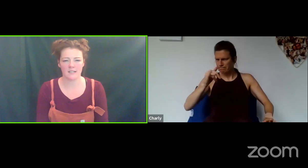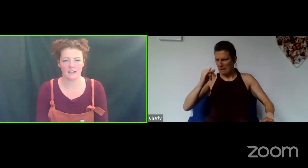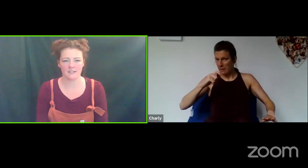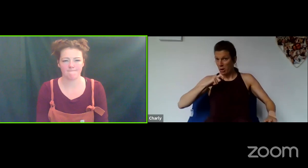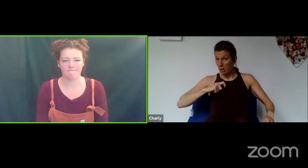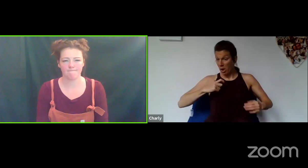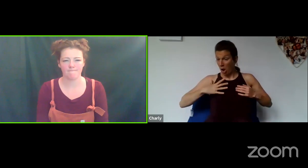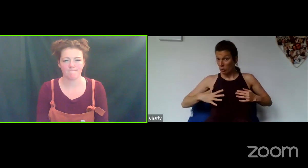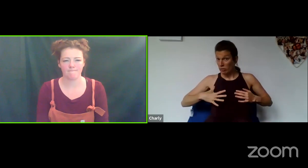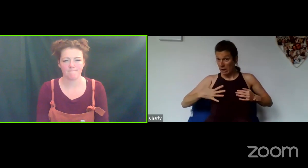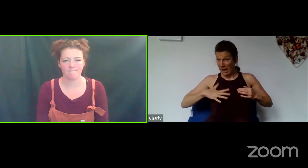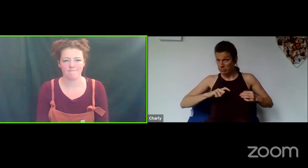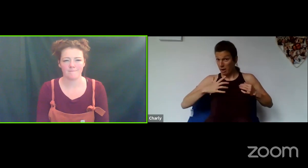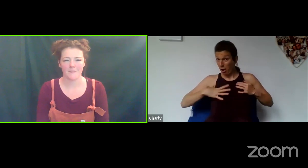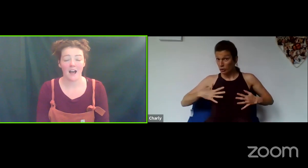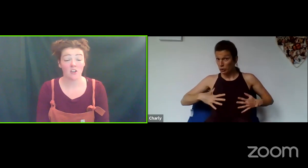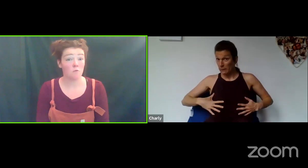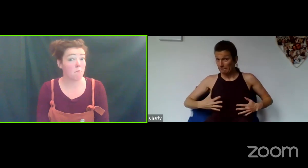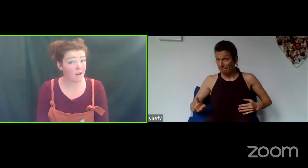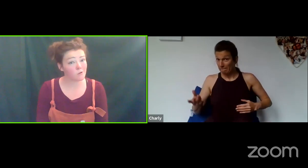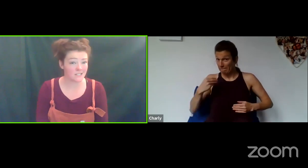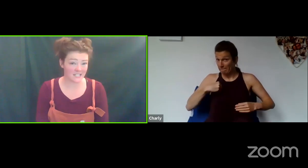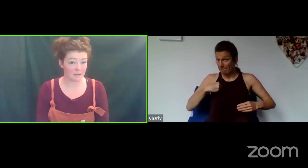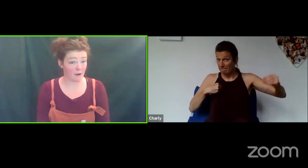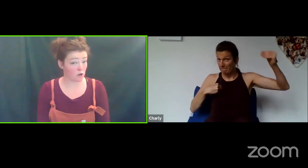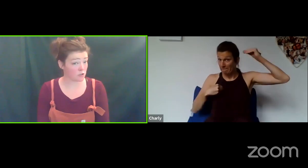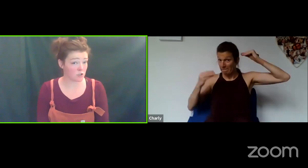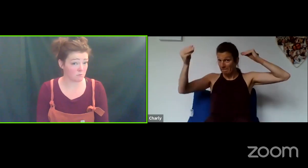You might want to think about costume as well...